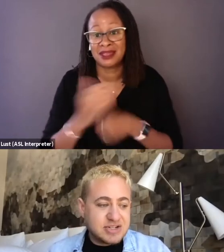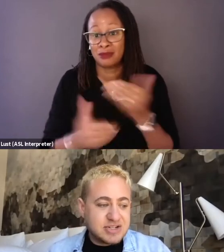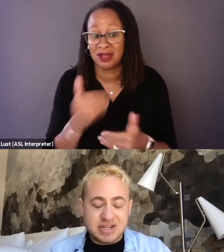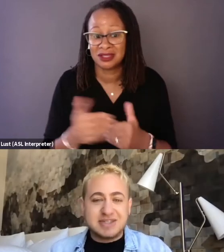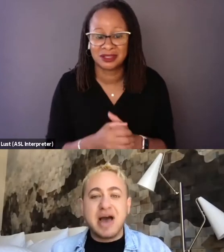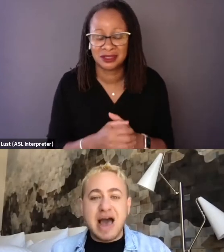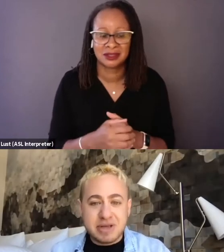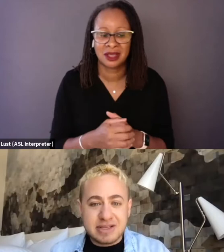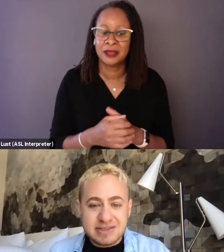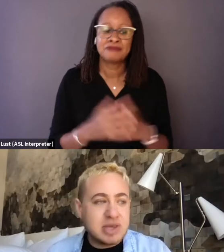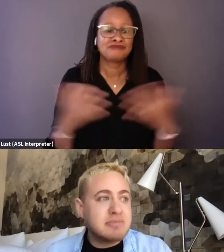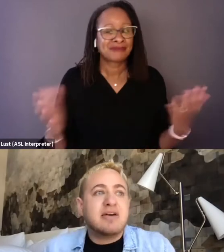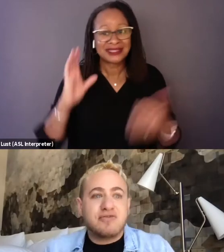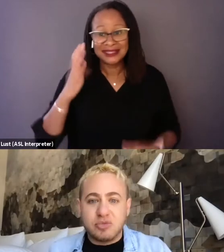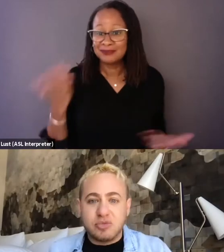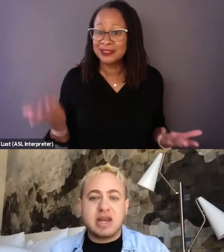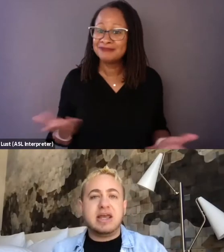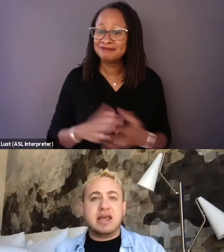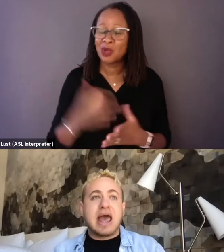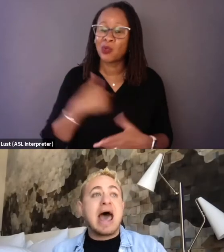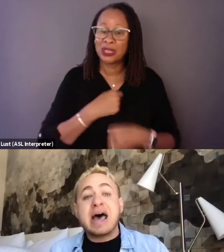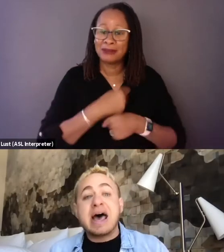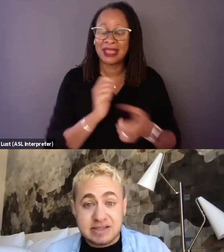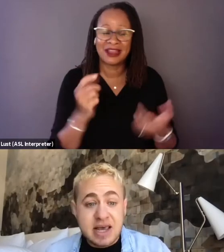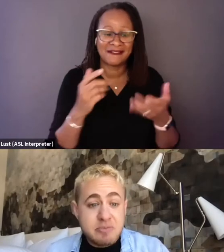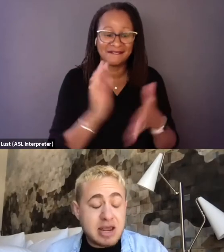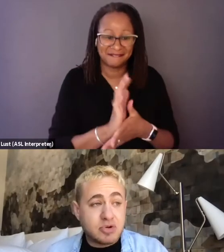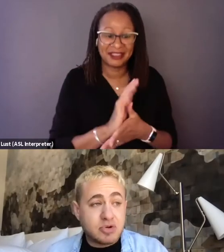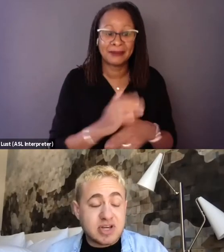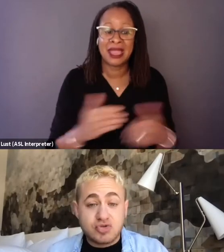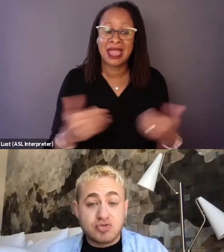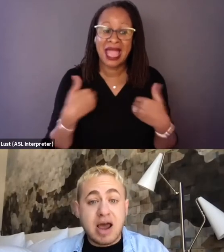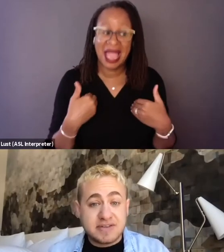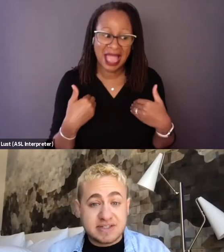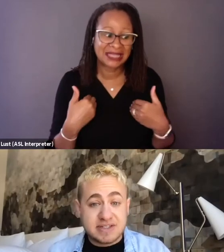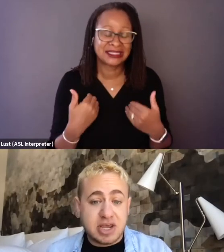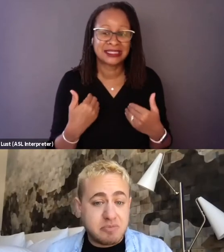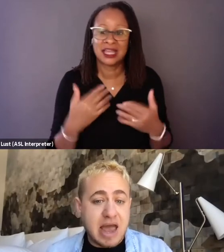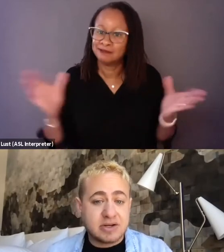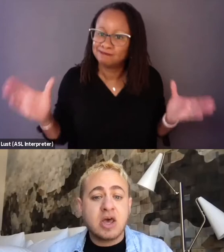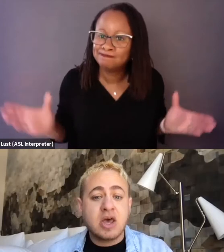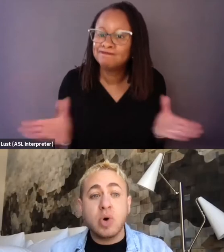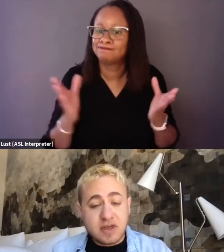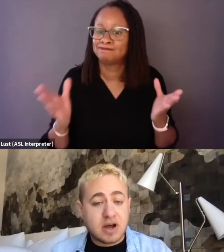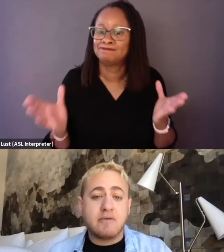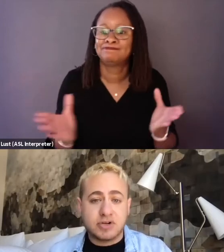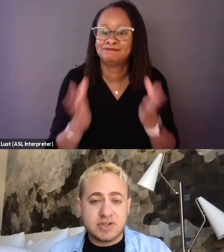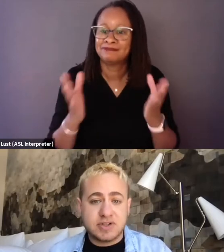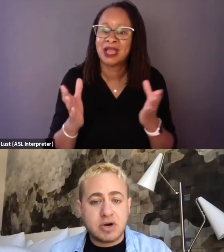It just so happens, we made a film that has been able to drive such impact with the conversation